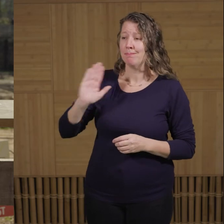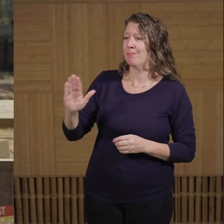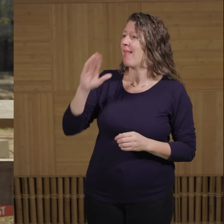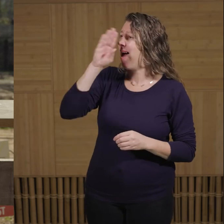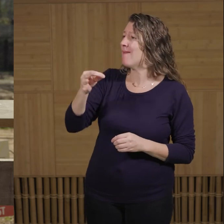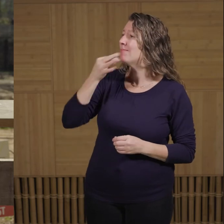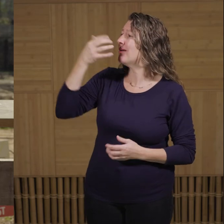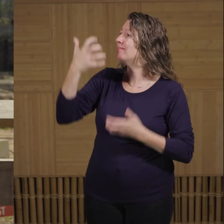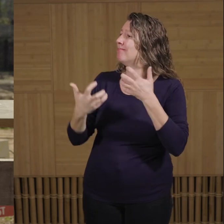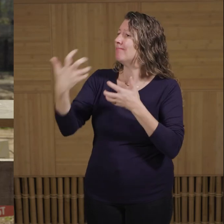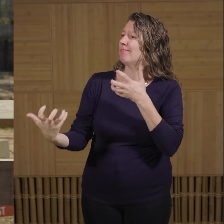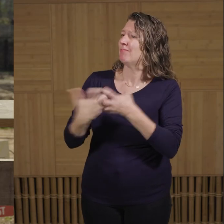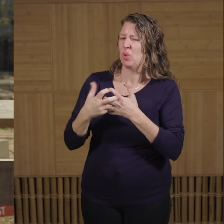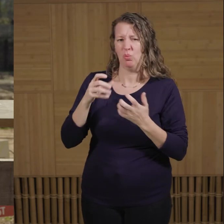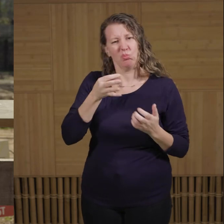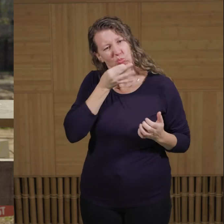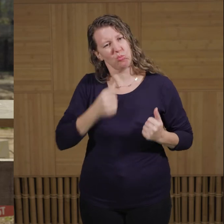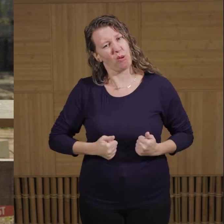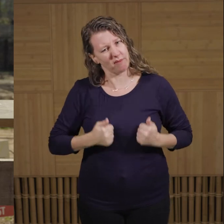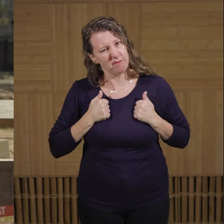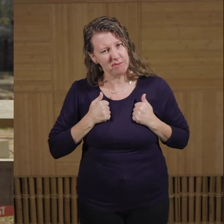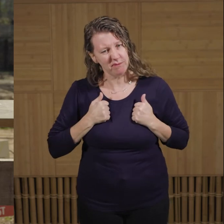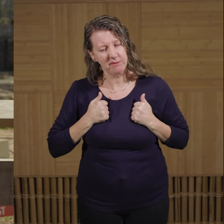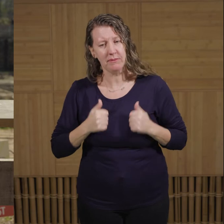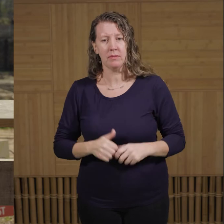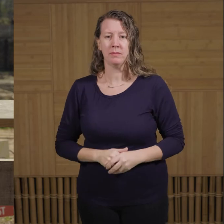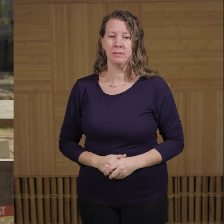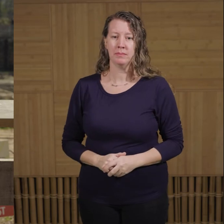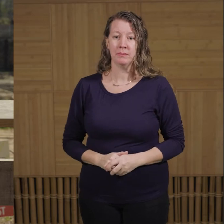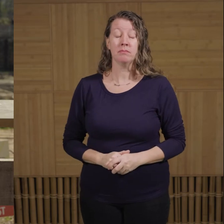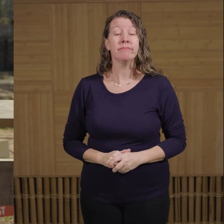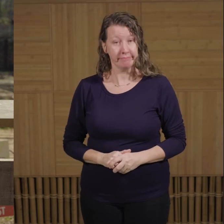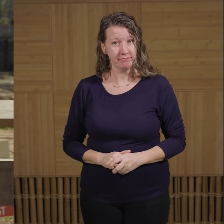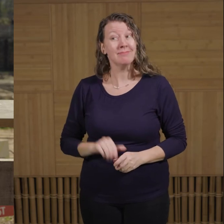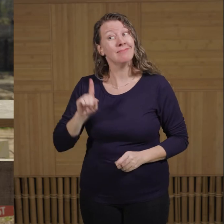that allow them to survive and thrive on the African savanna. First of all, they're really large.